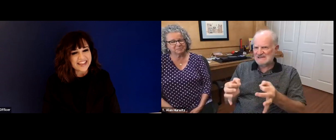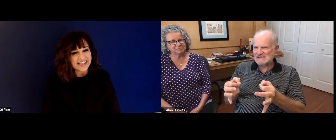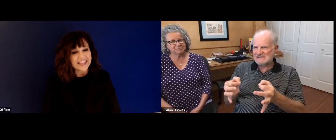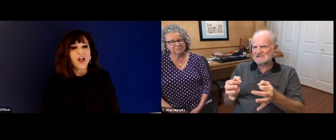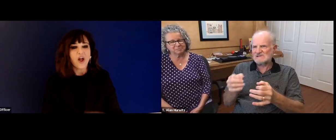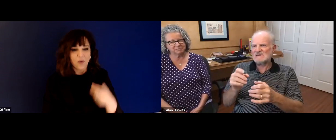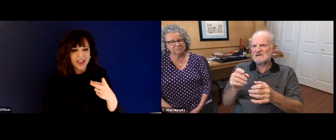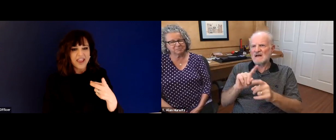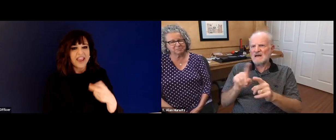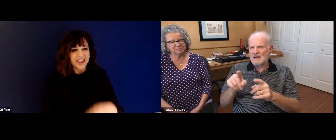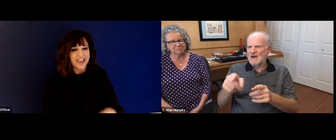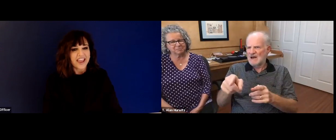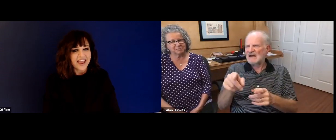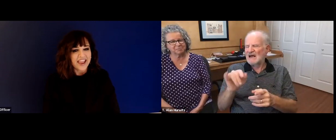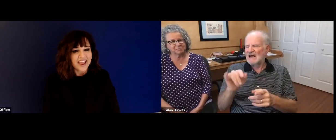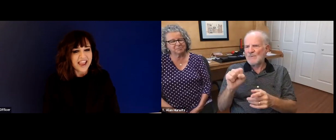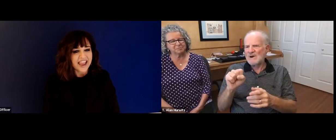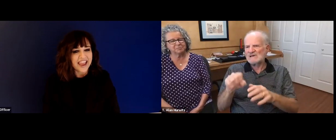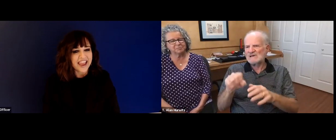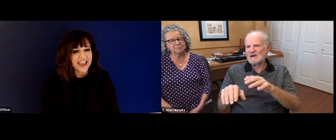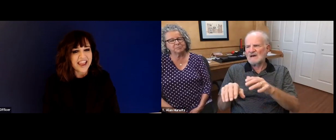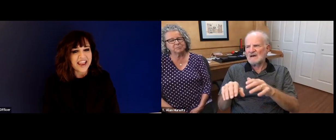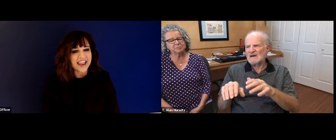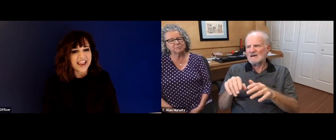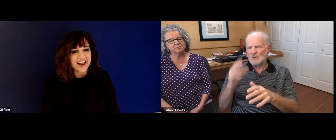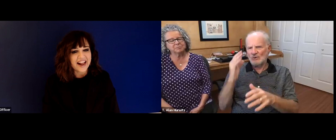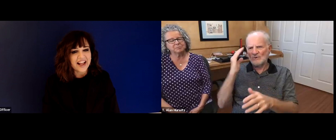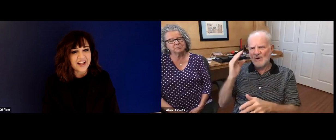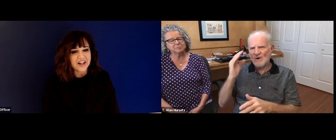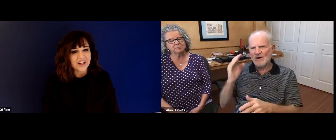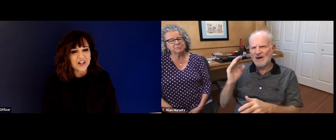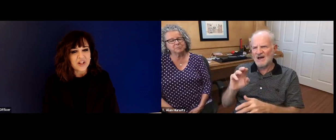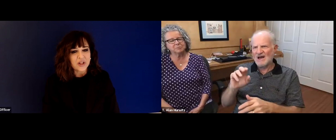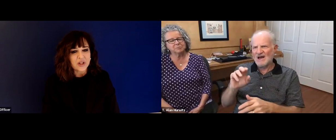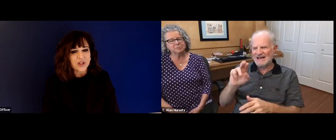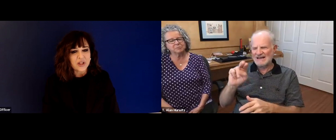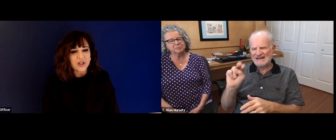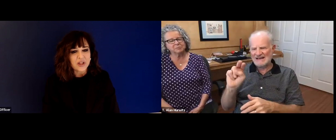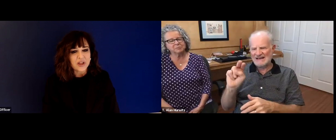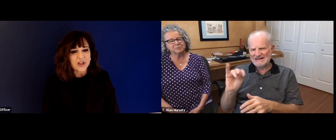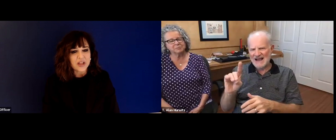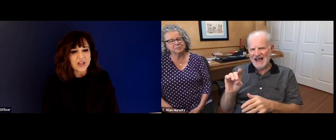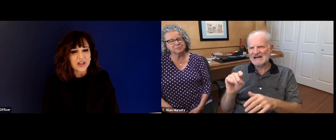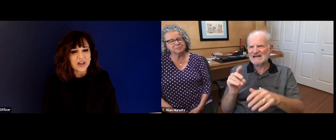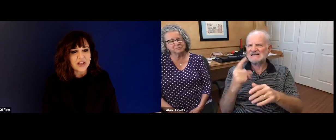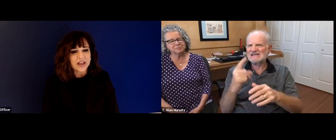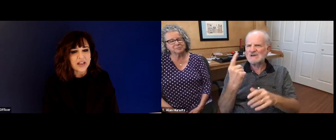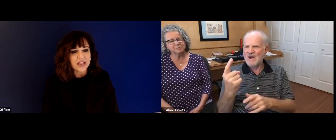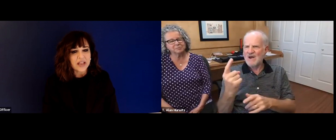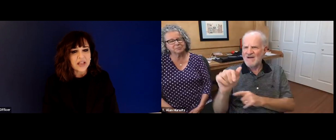So actually, I didn't make the ultimate decision to do that.